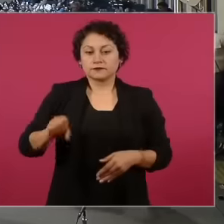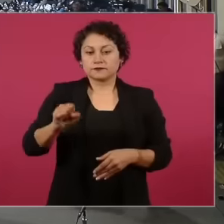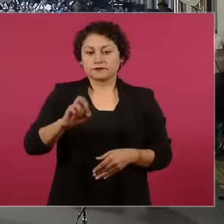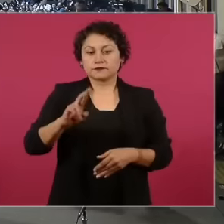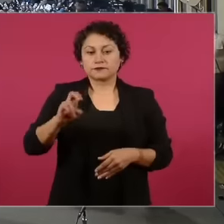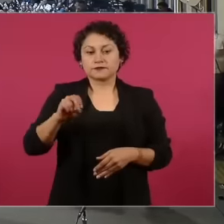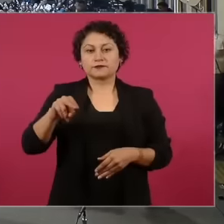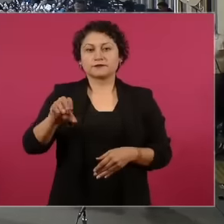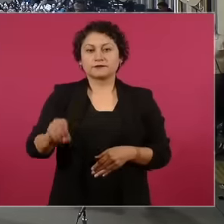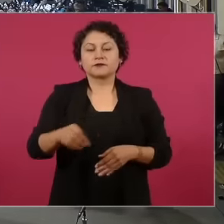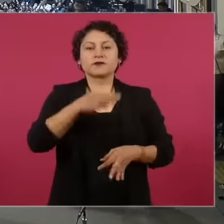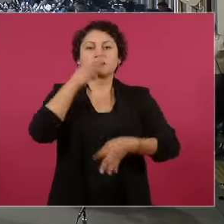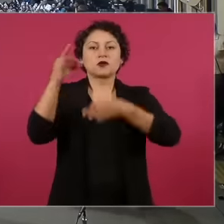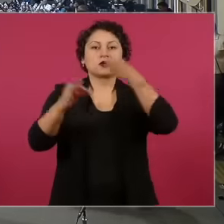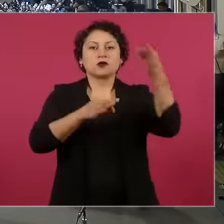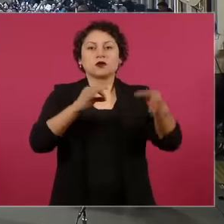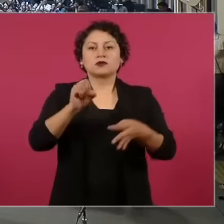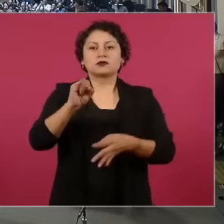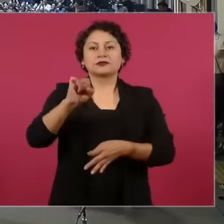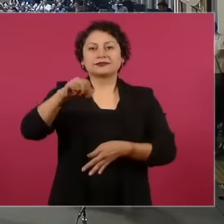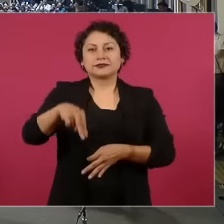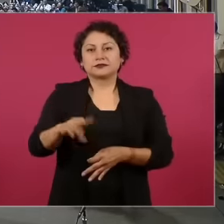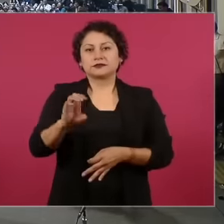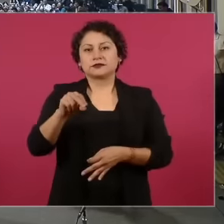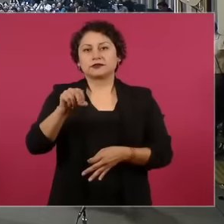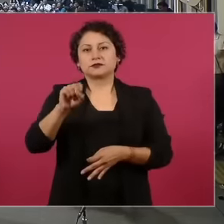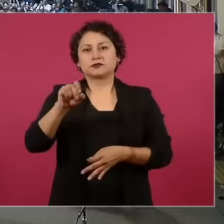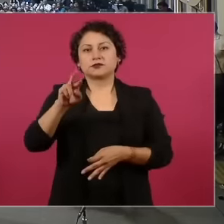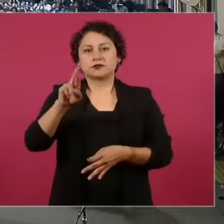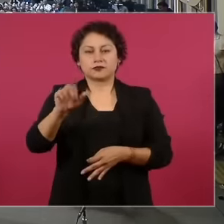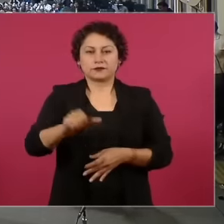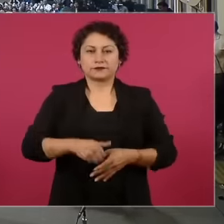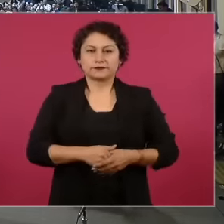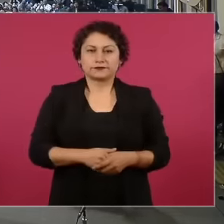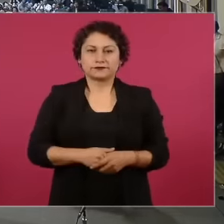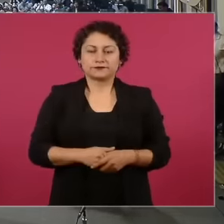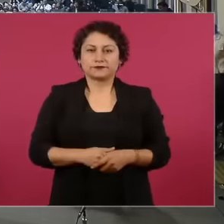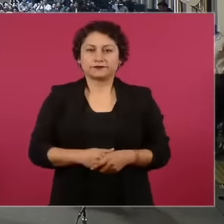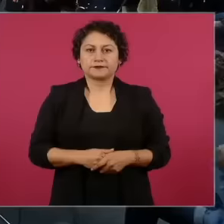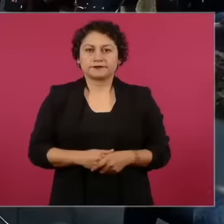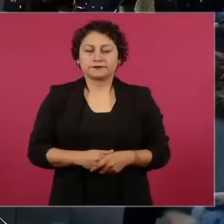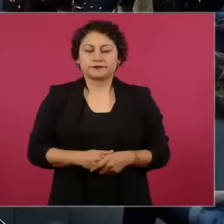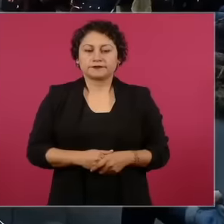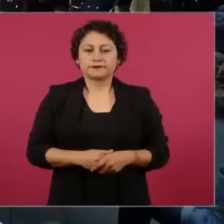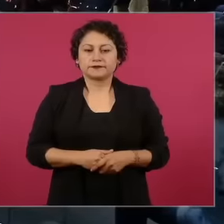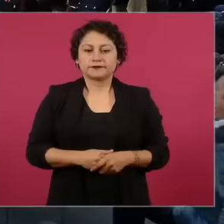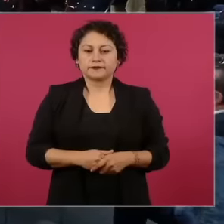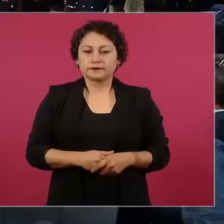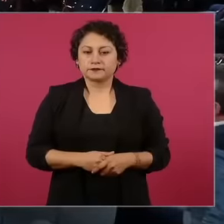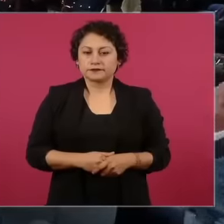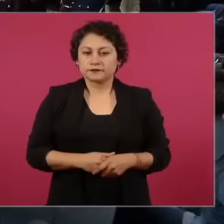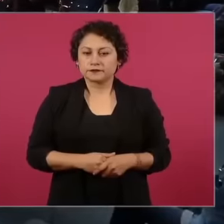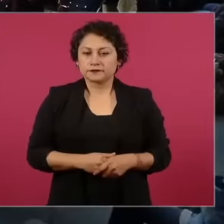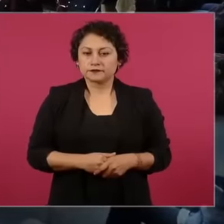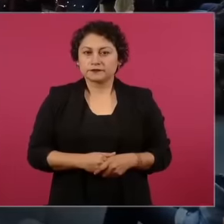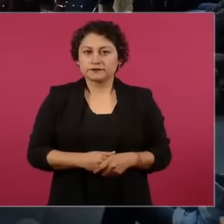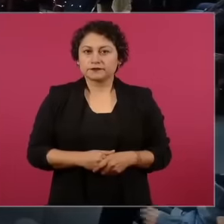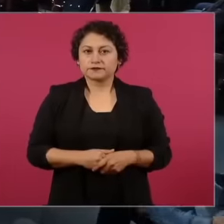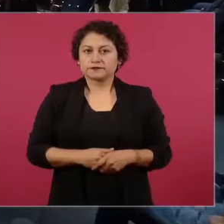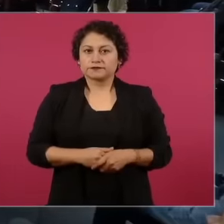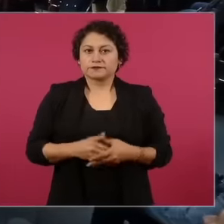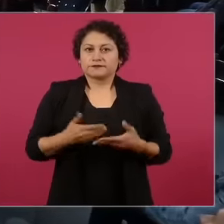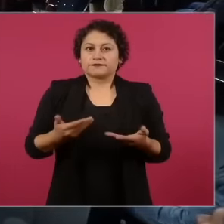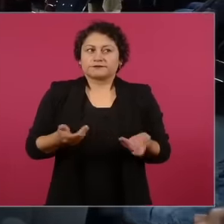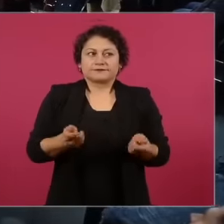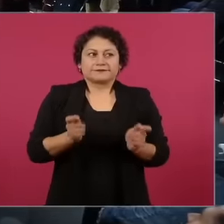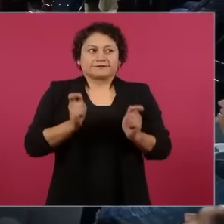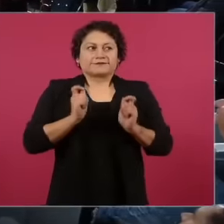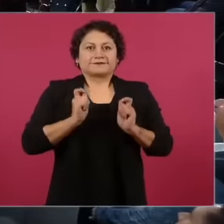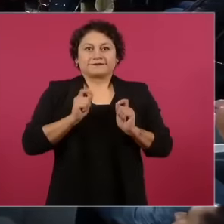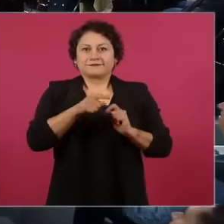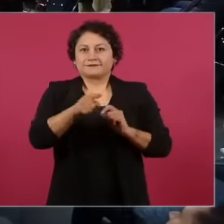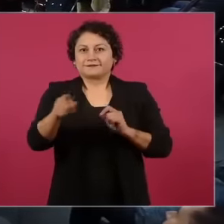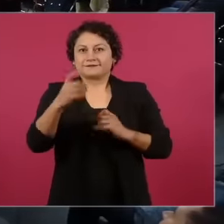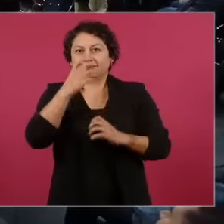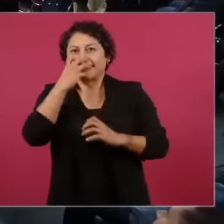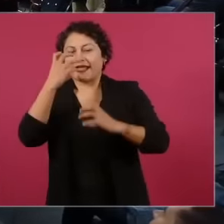TV you already made it more difficult for me You even made me nervous Thank you for your generosity